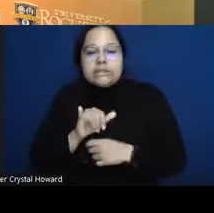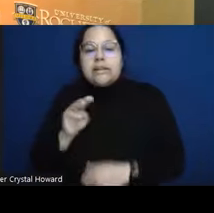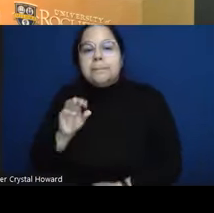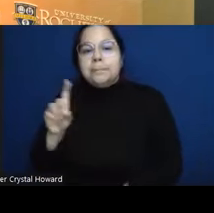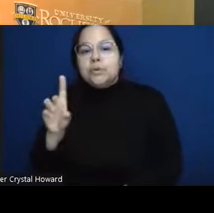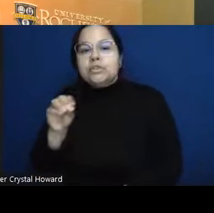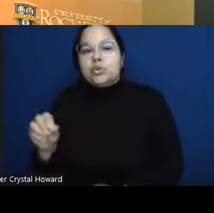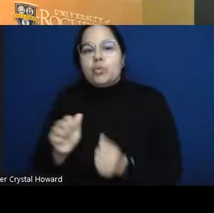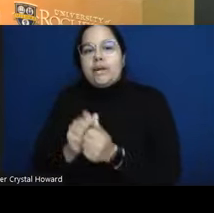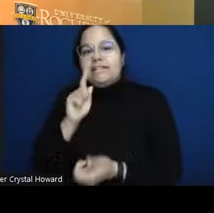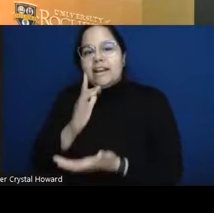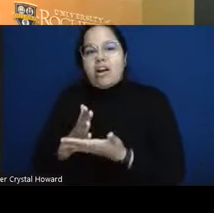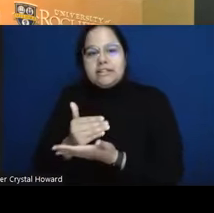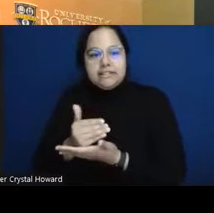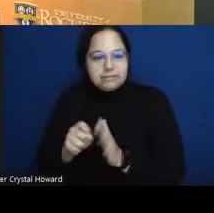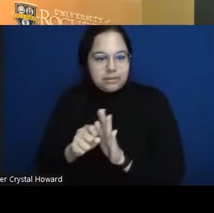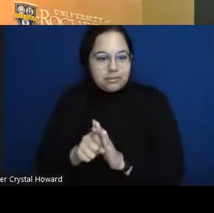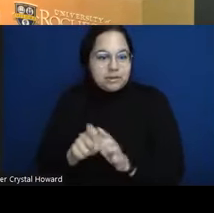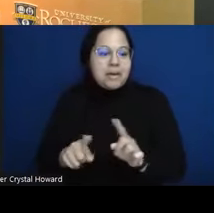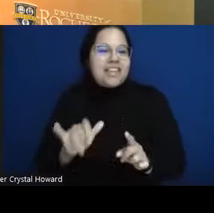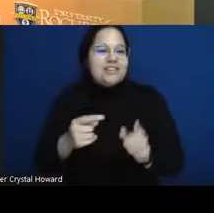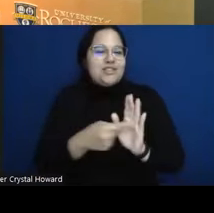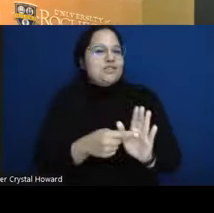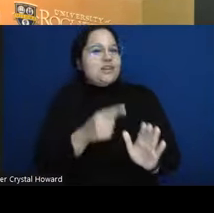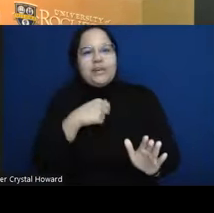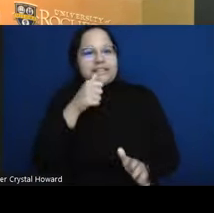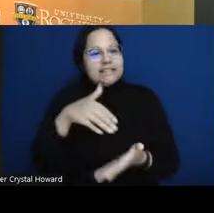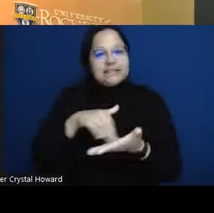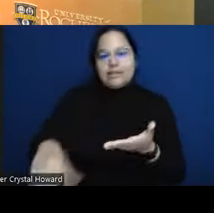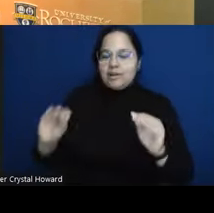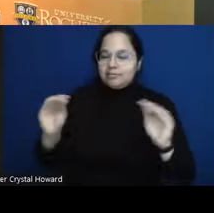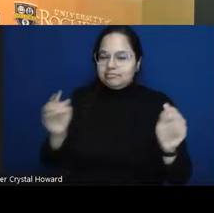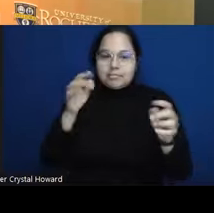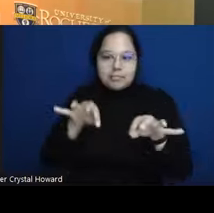exclude anybody as long as they could consent and understood the procedures even if they didn't have